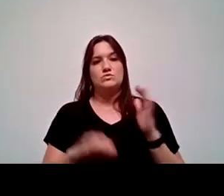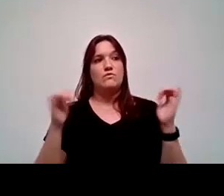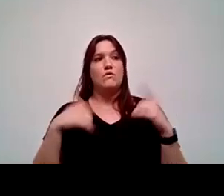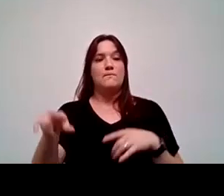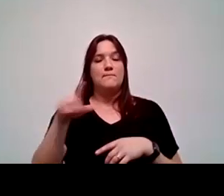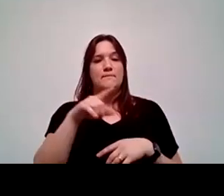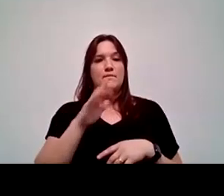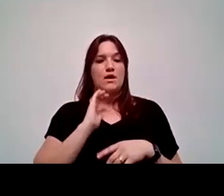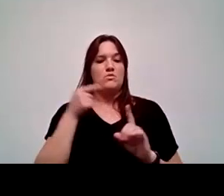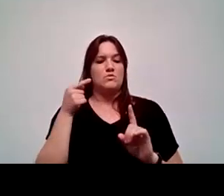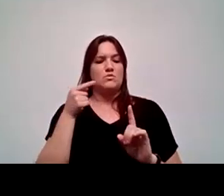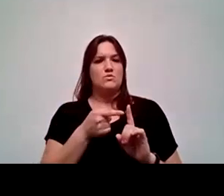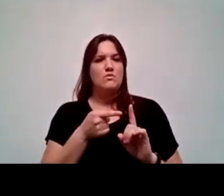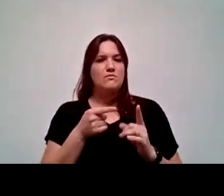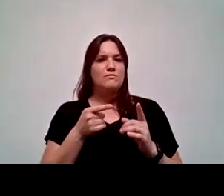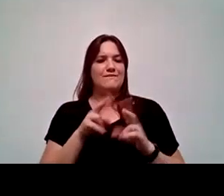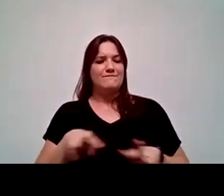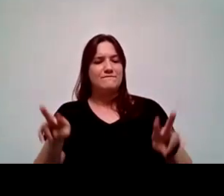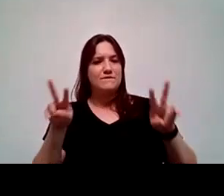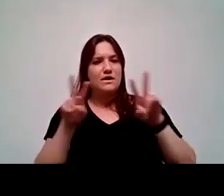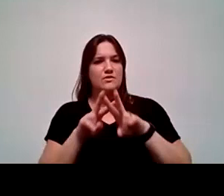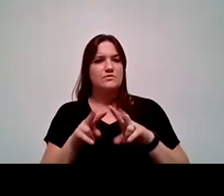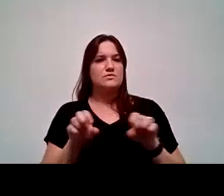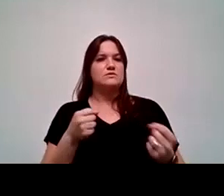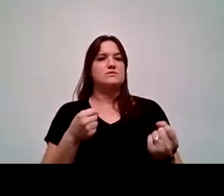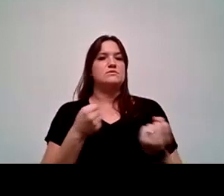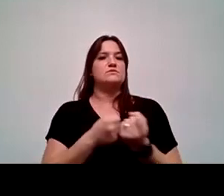Our mission, vision and values obviously support the work that we do as well.